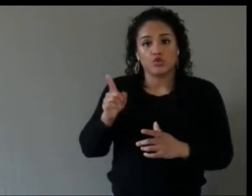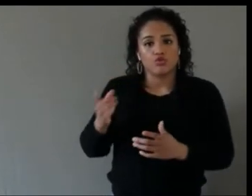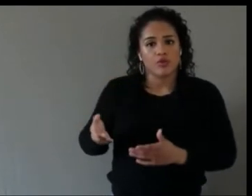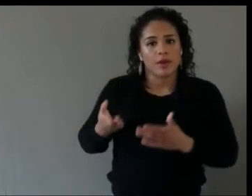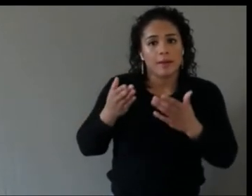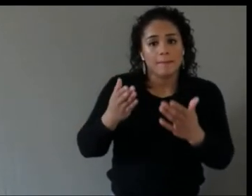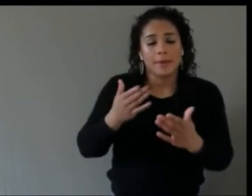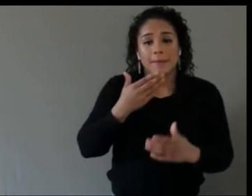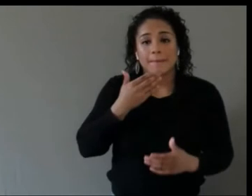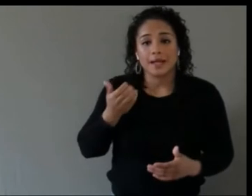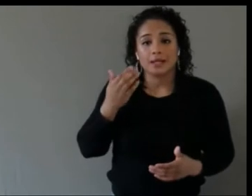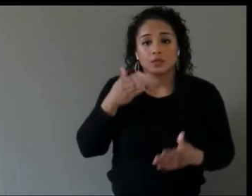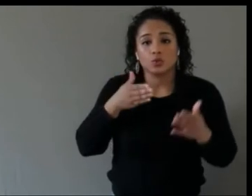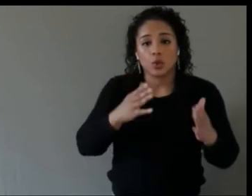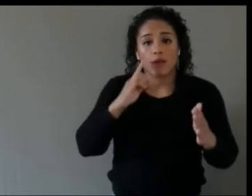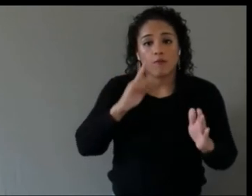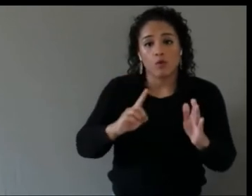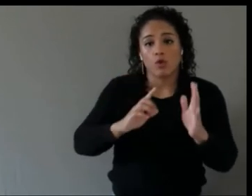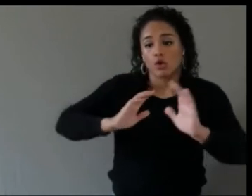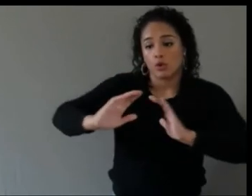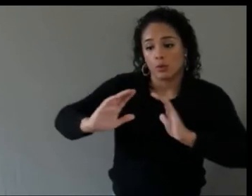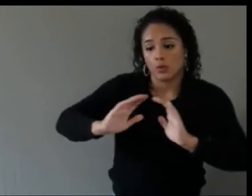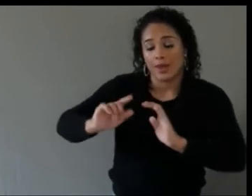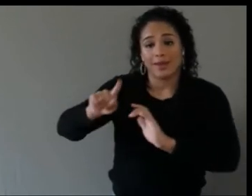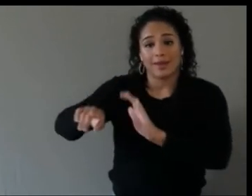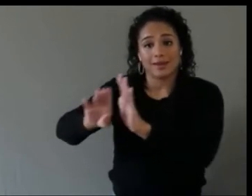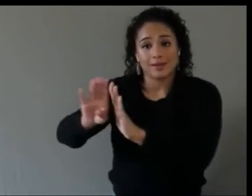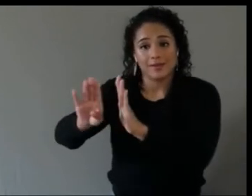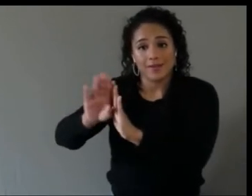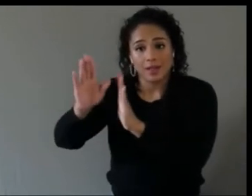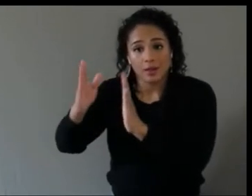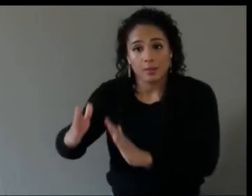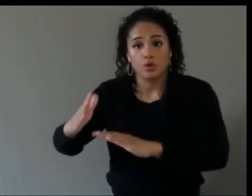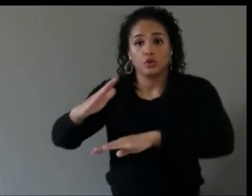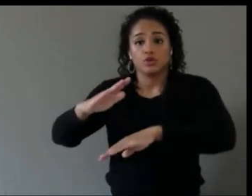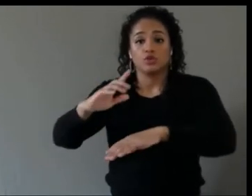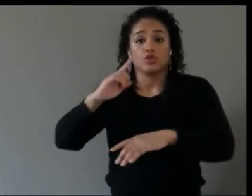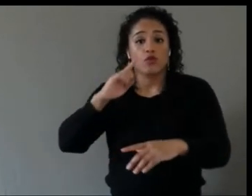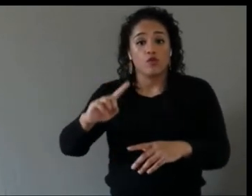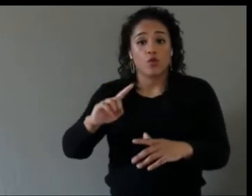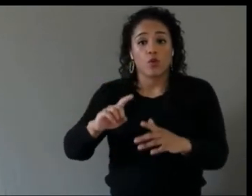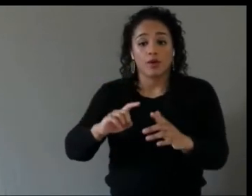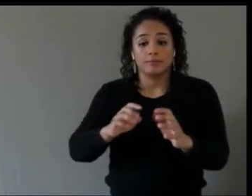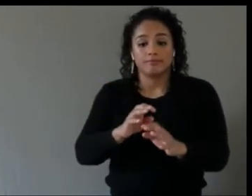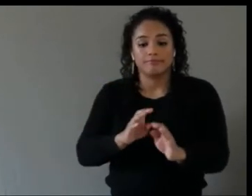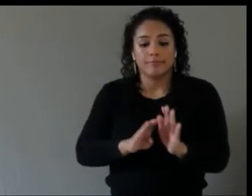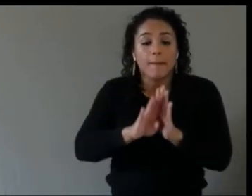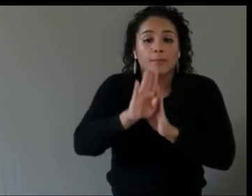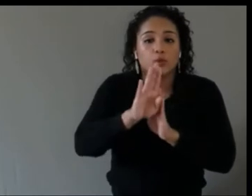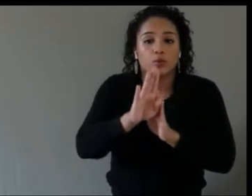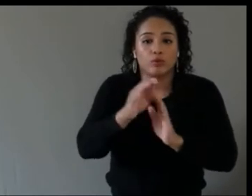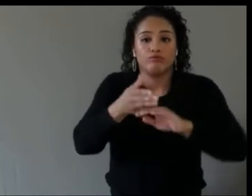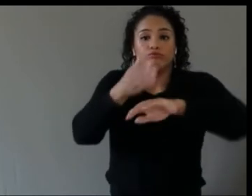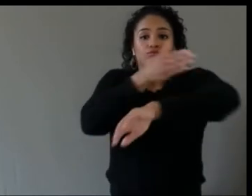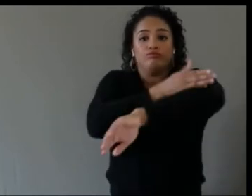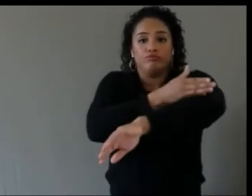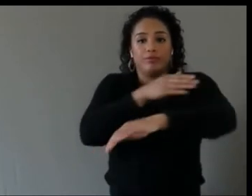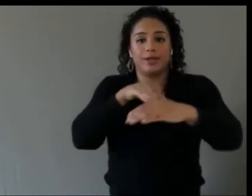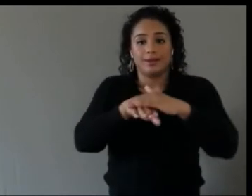and platforms on improving accessibility? Thank you so much for the question.